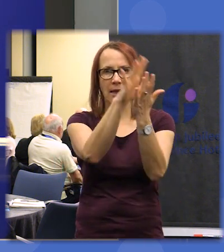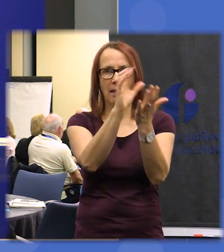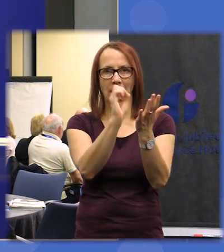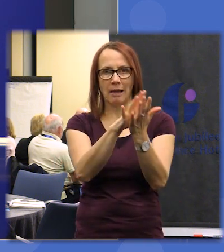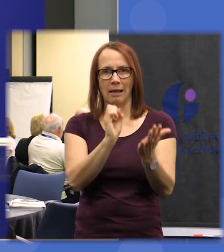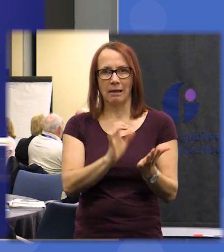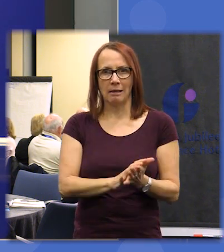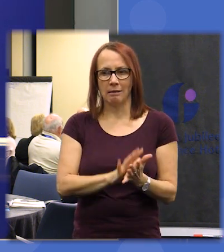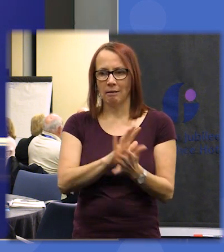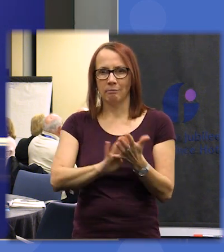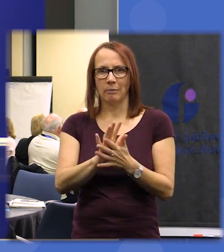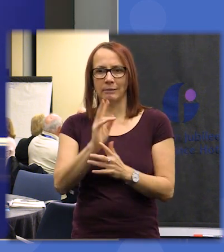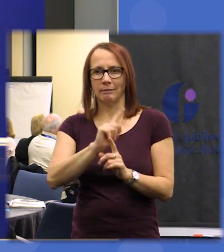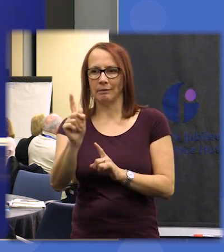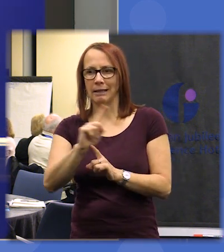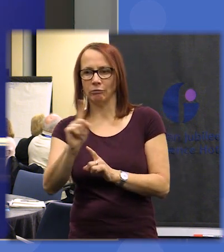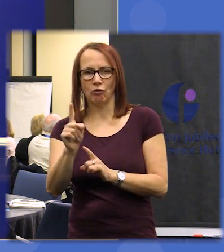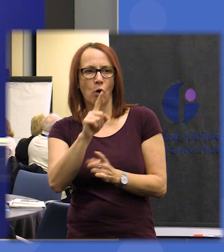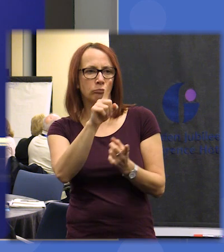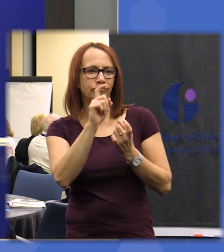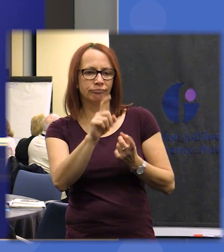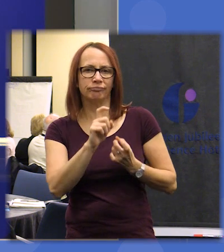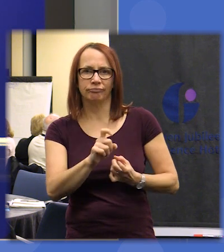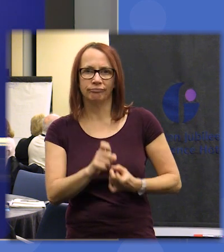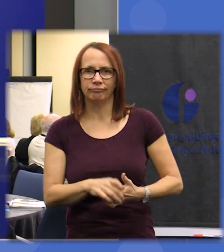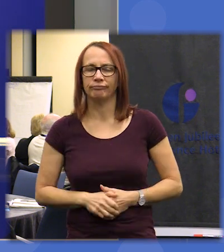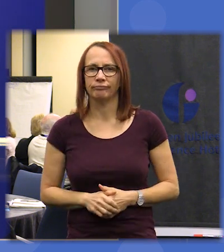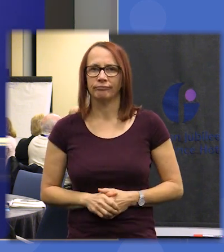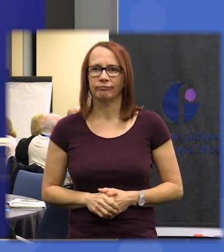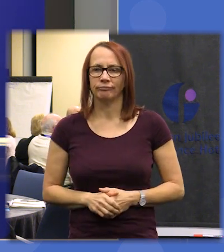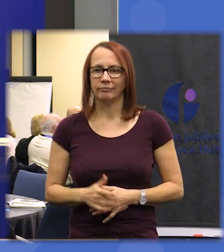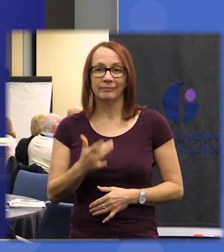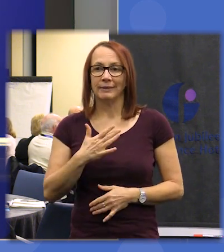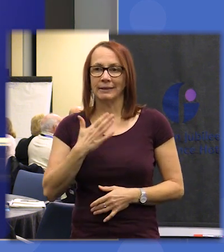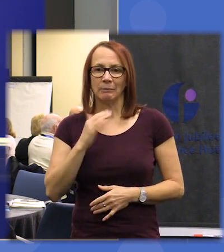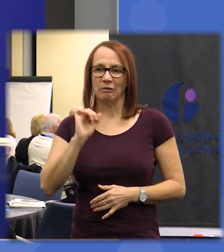upon in others in other ways so please don't feel that any of your input is